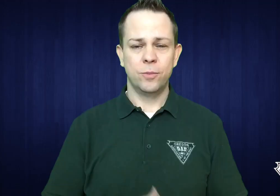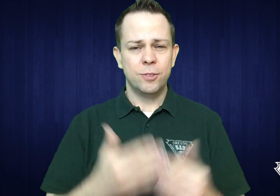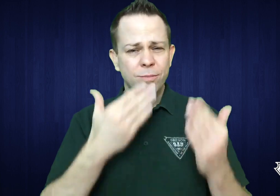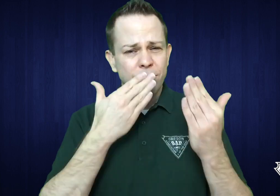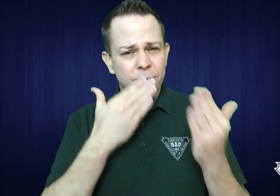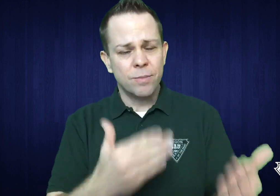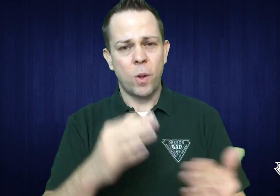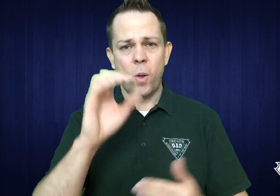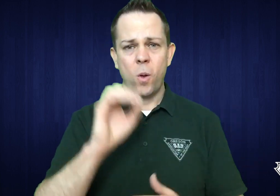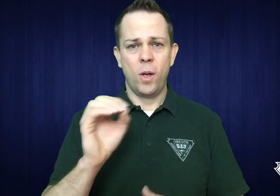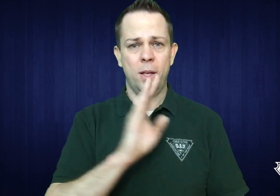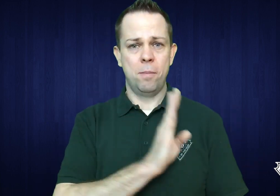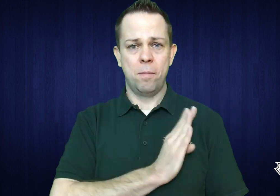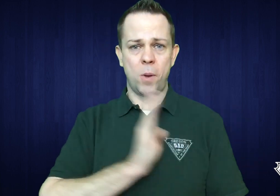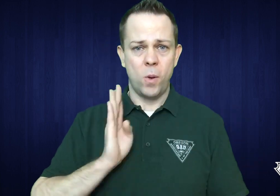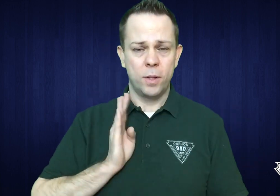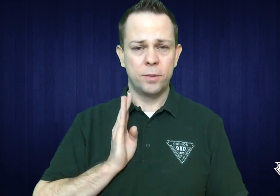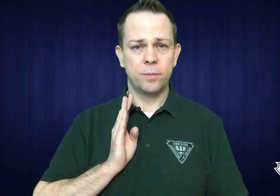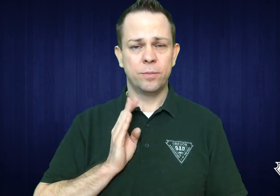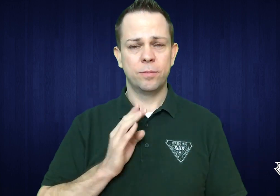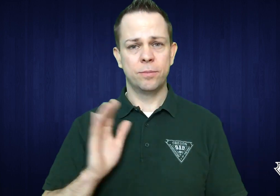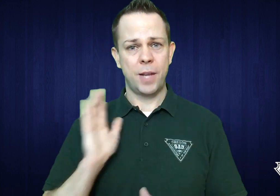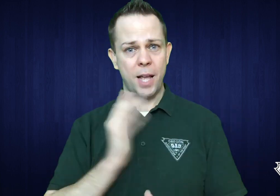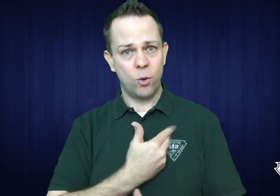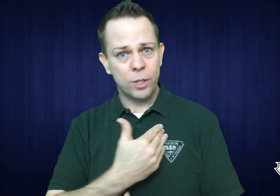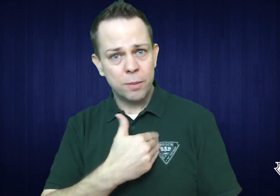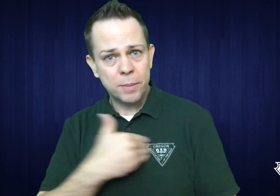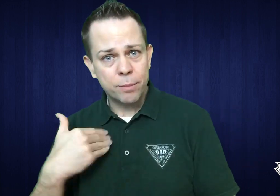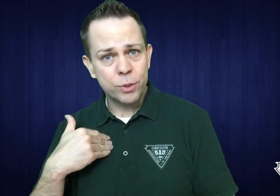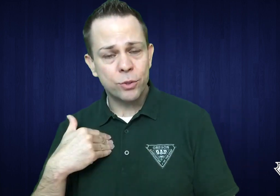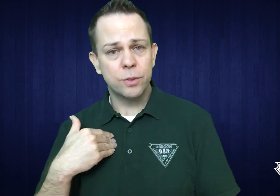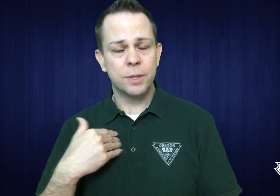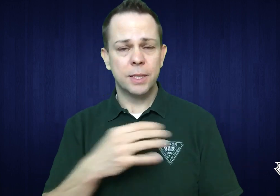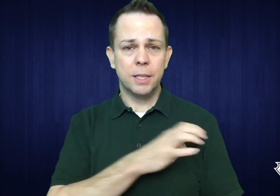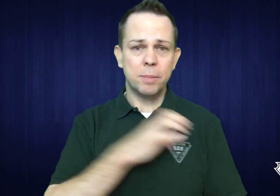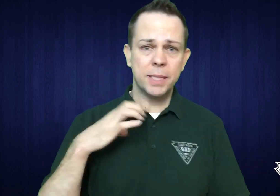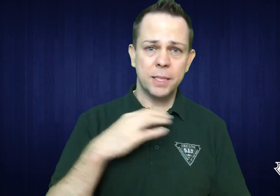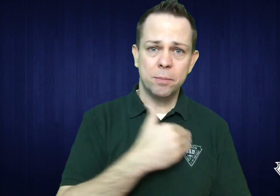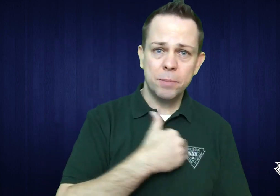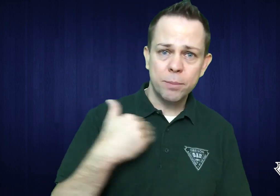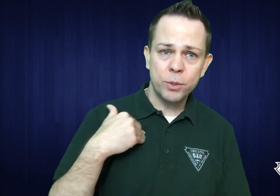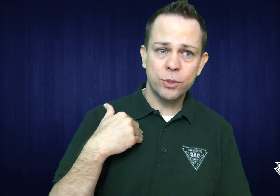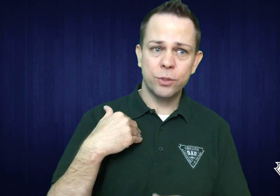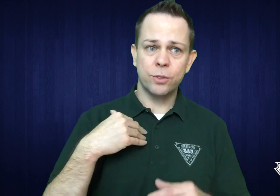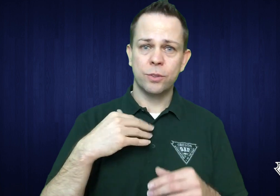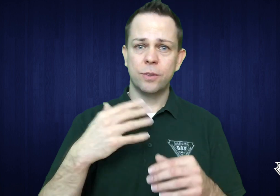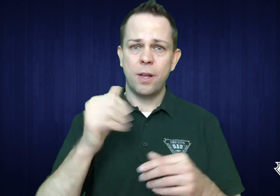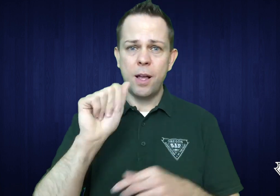We want to thank our board and members,